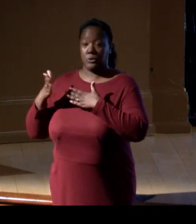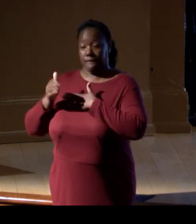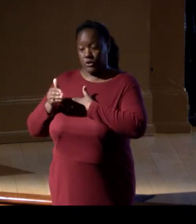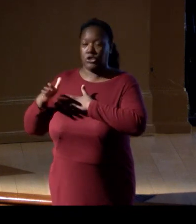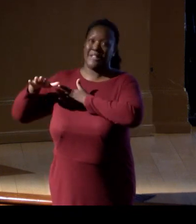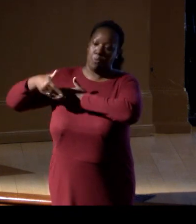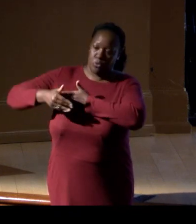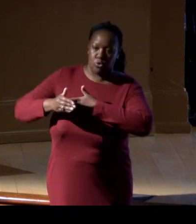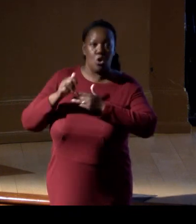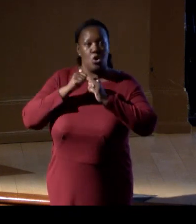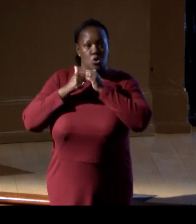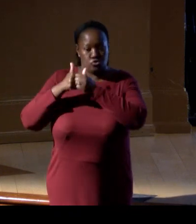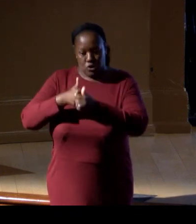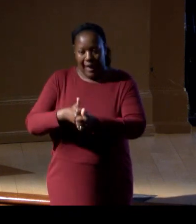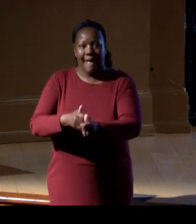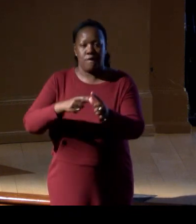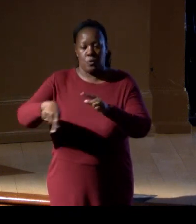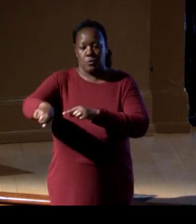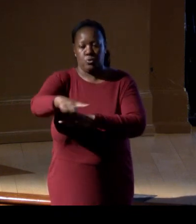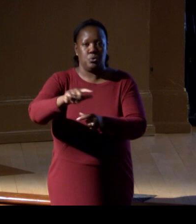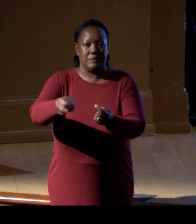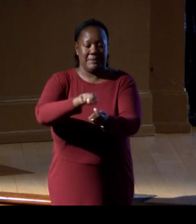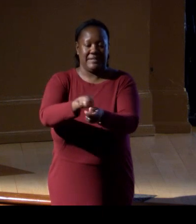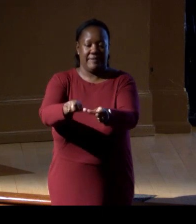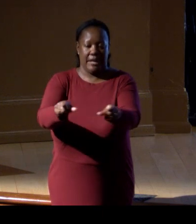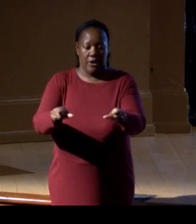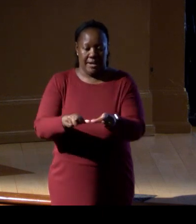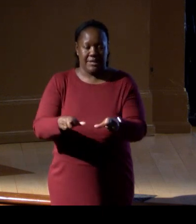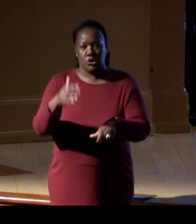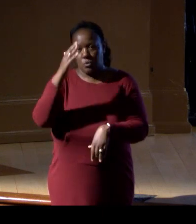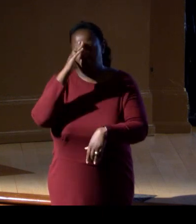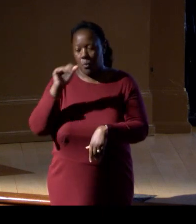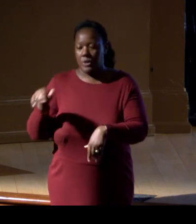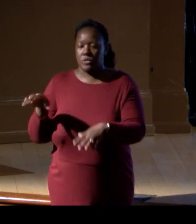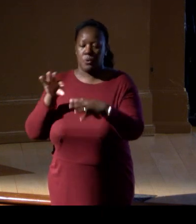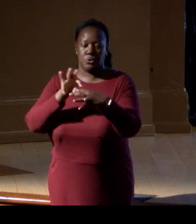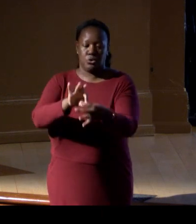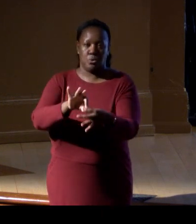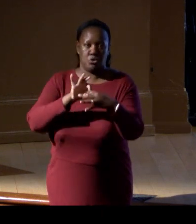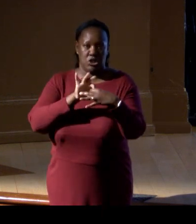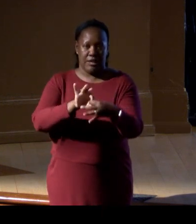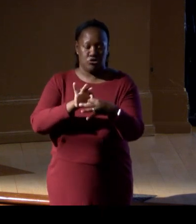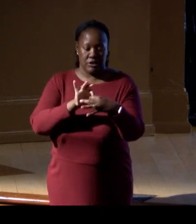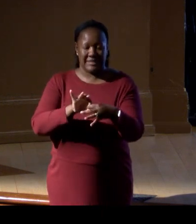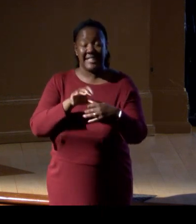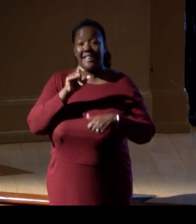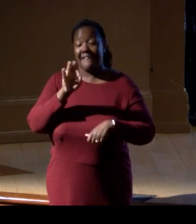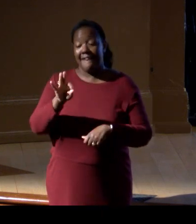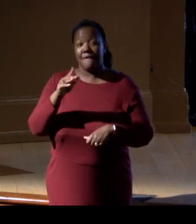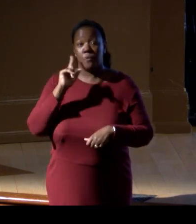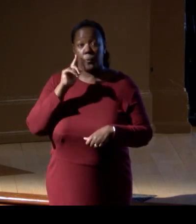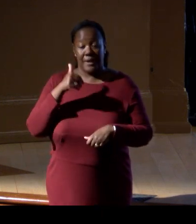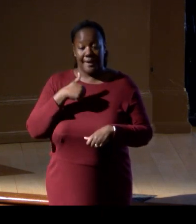So knowing that there are these associations, if we had this number